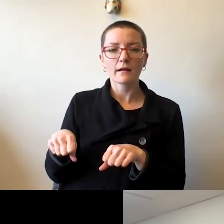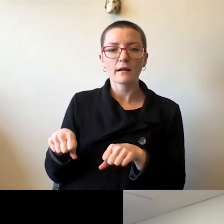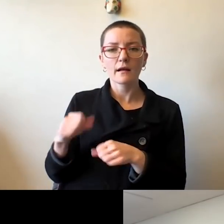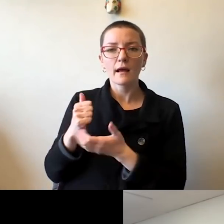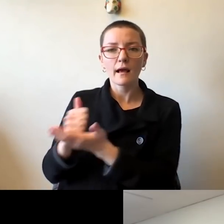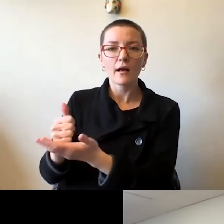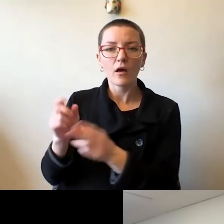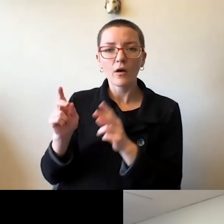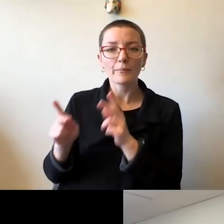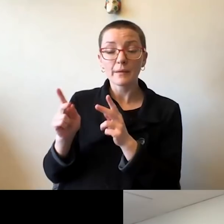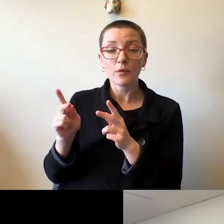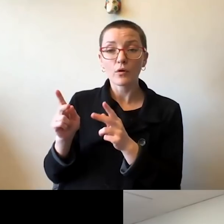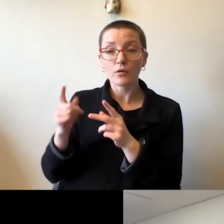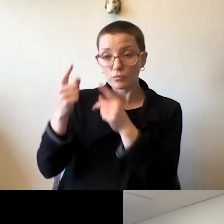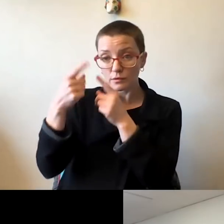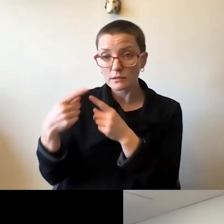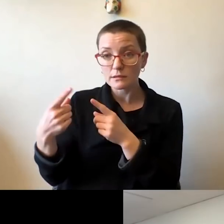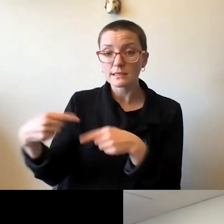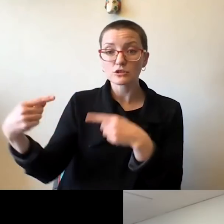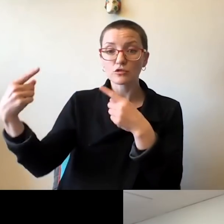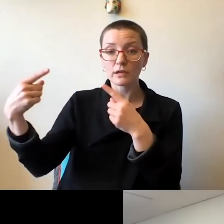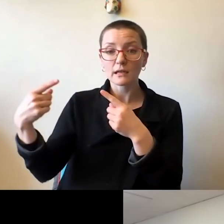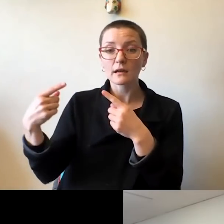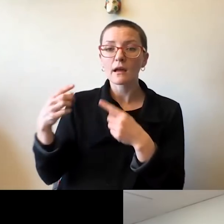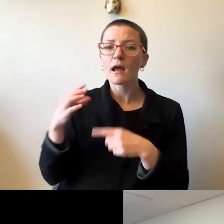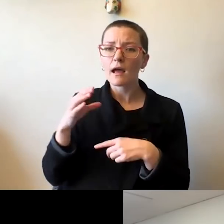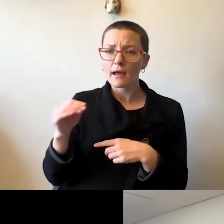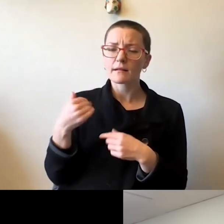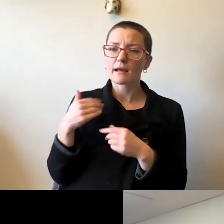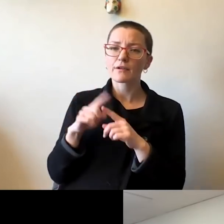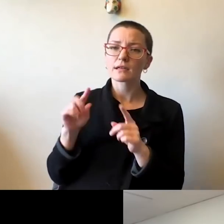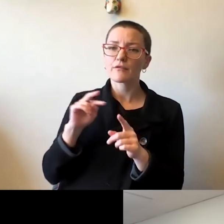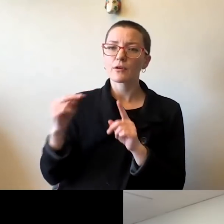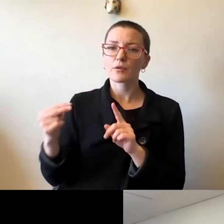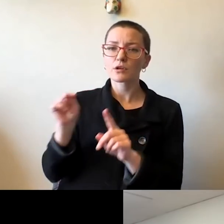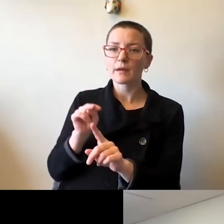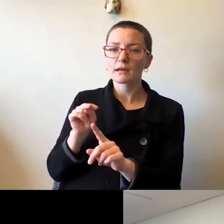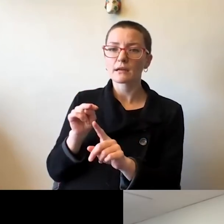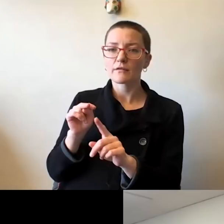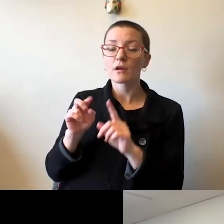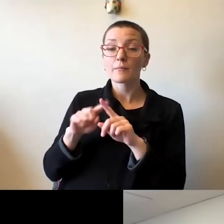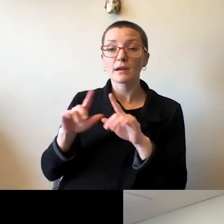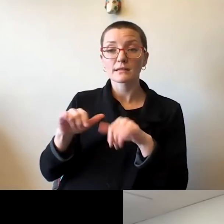to disagree, and have different respective perspectives, but to be respectful of each other.